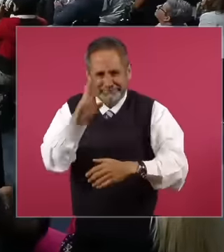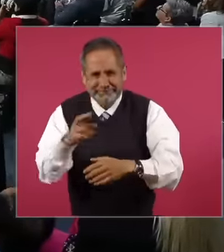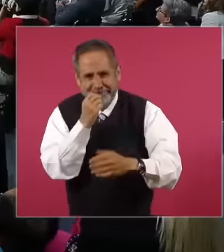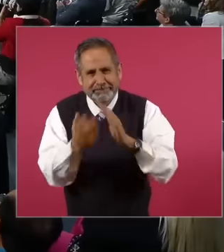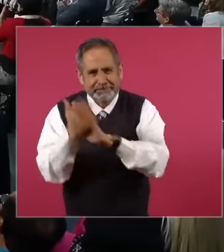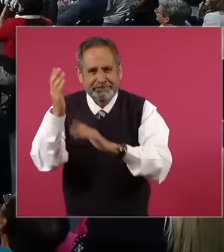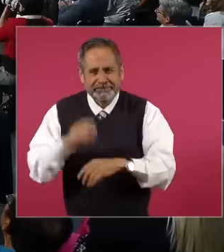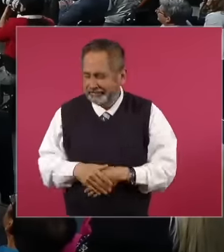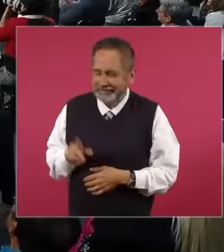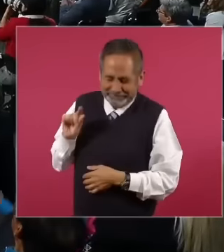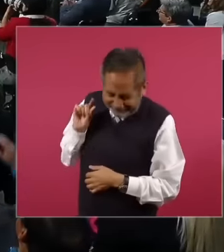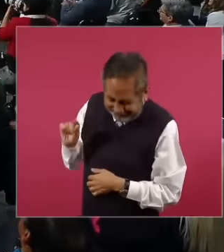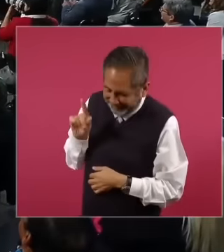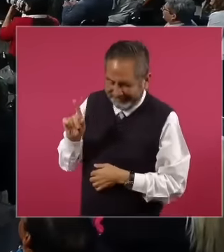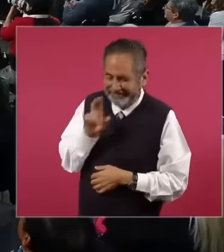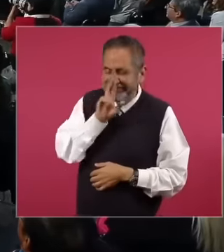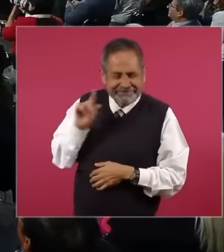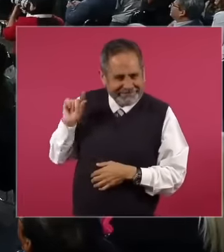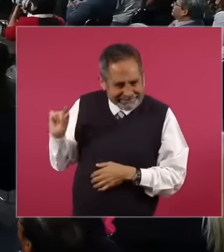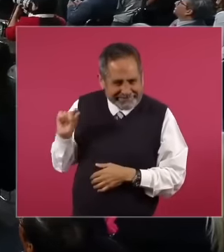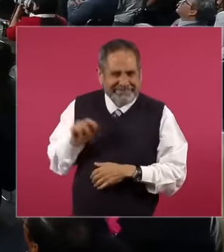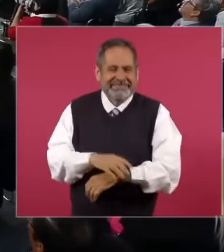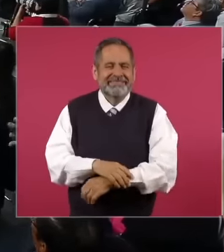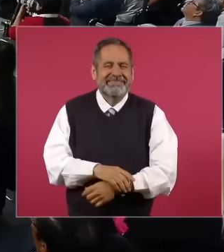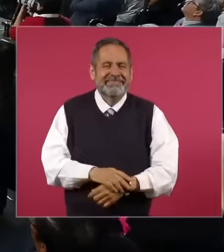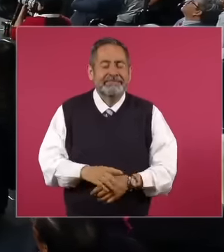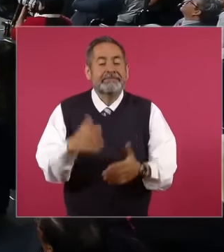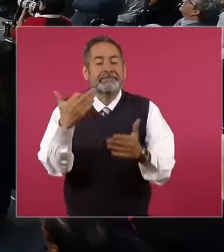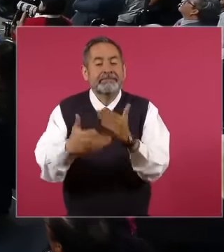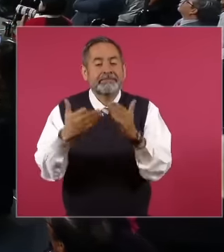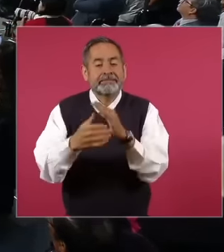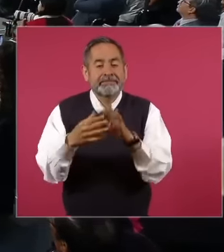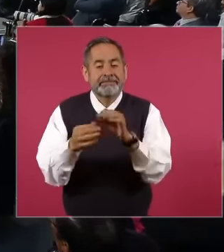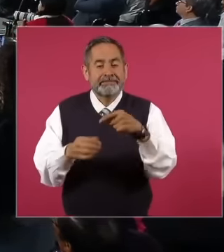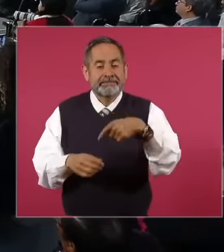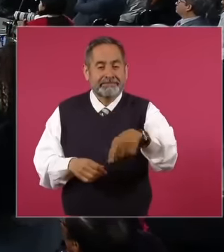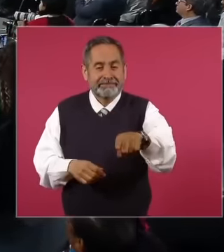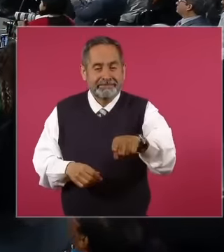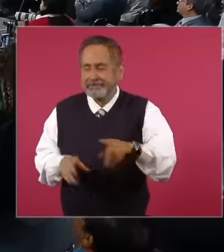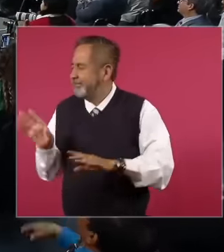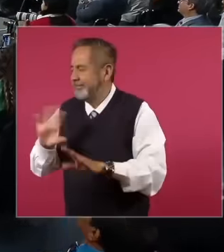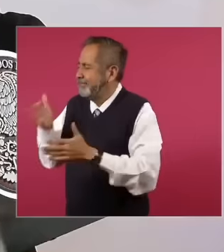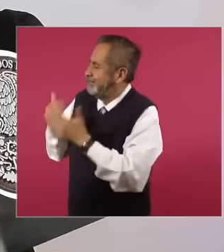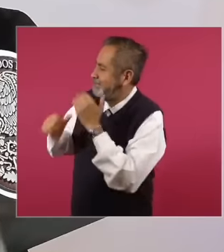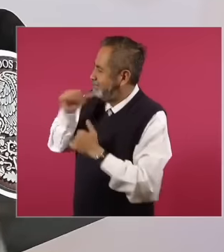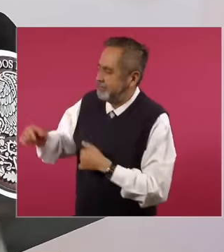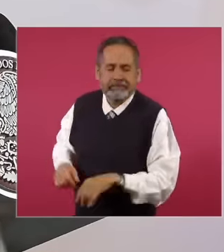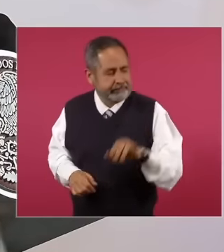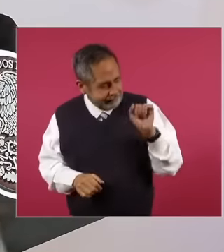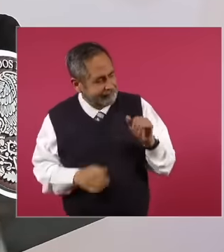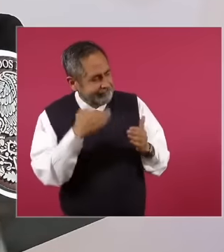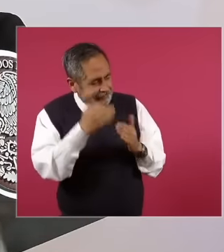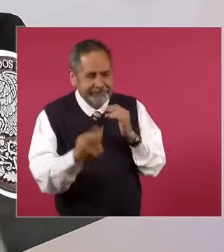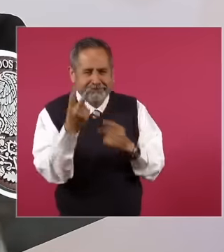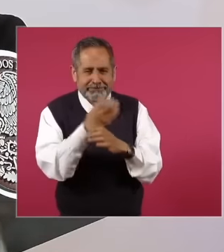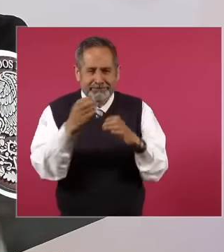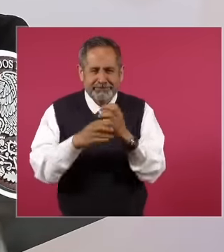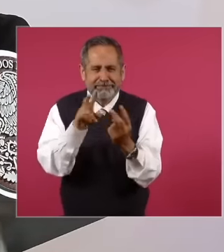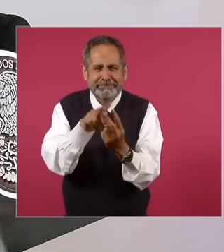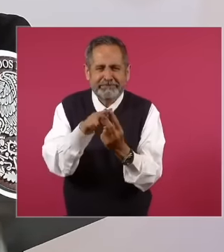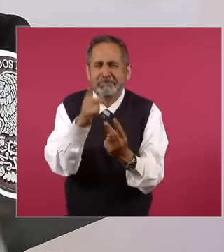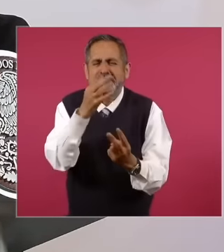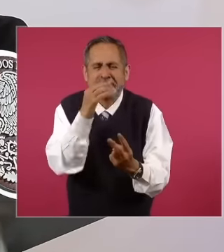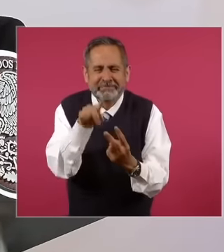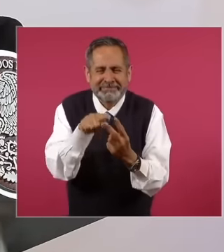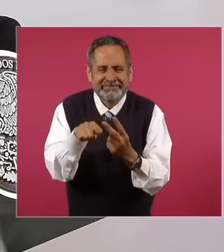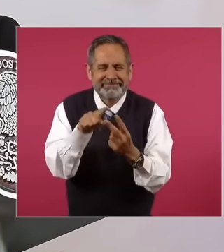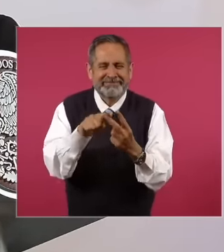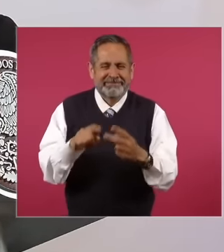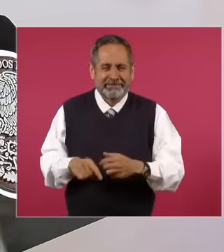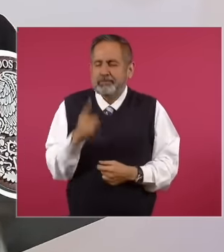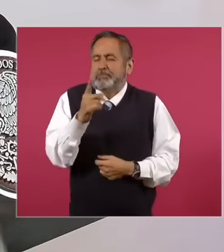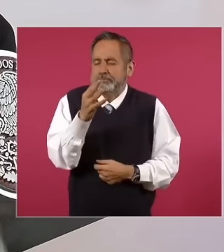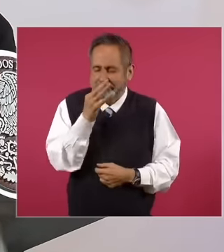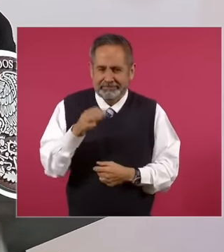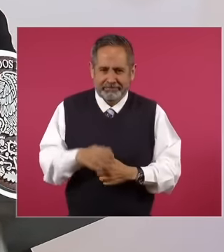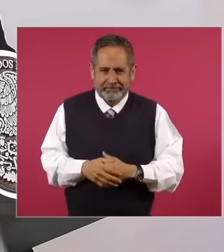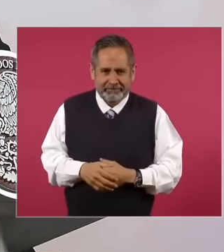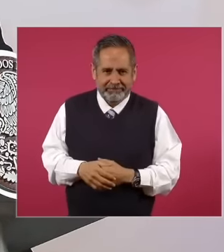Wait, it's missing No, nothing is missing No, two things are missing now, one minute, one minute, half